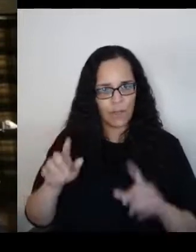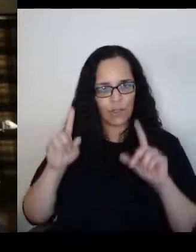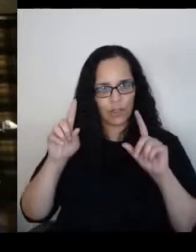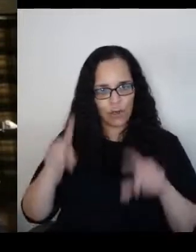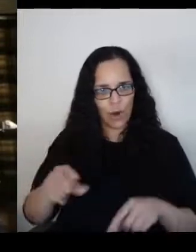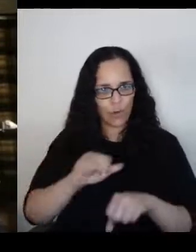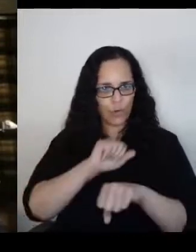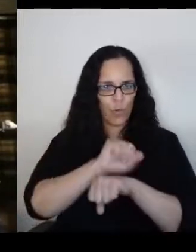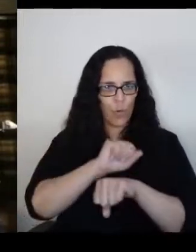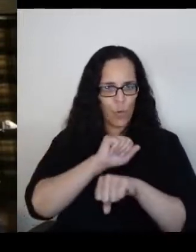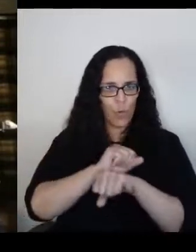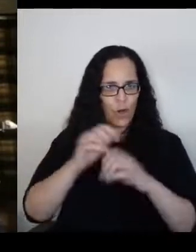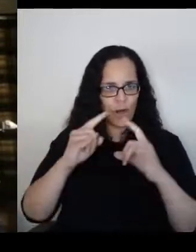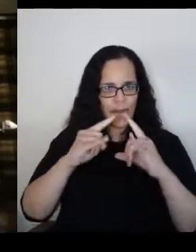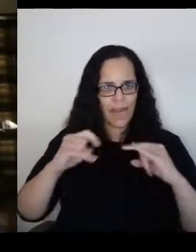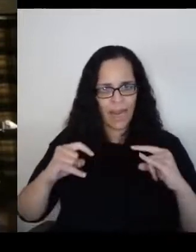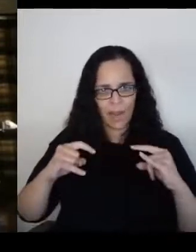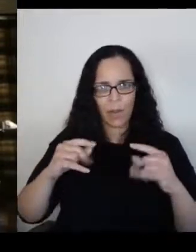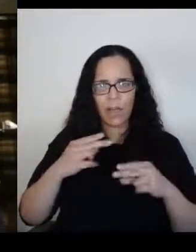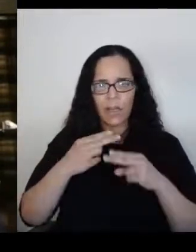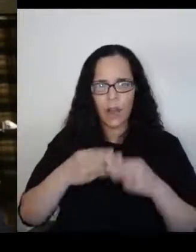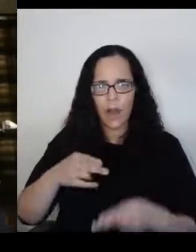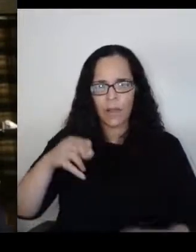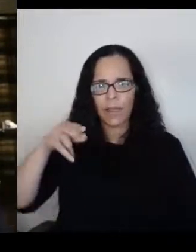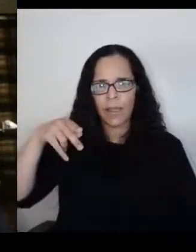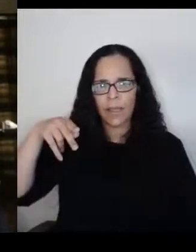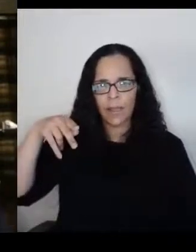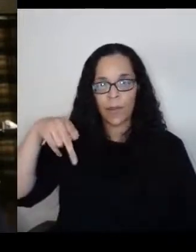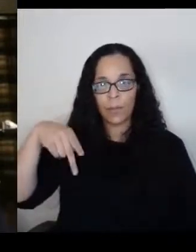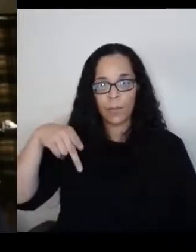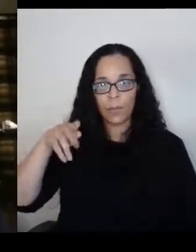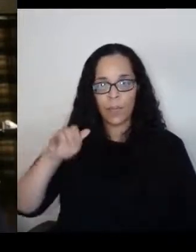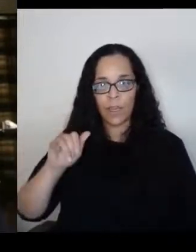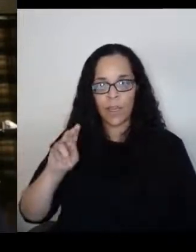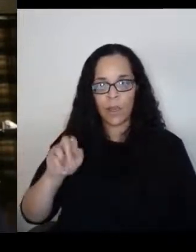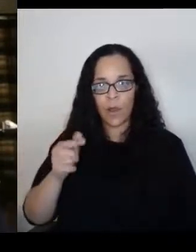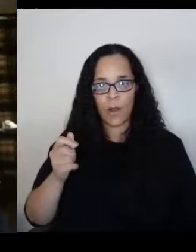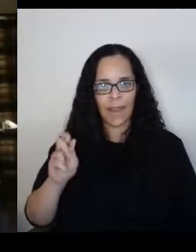and conditions were better compared to Auschwitz